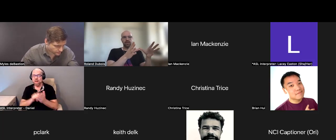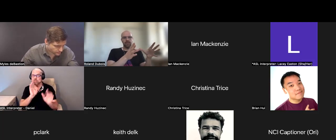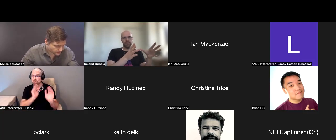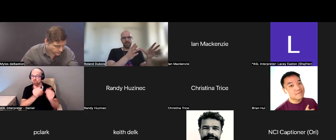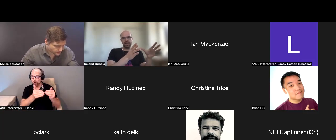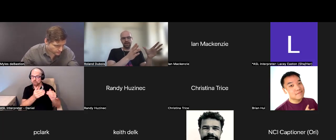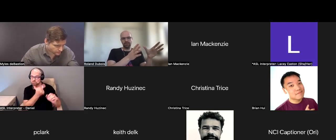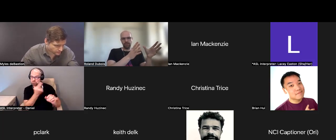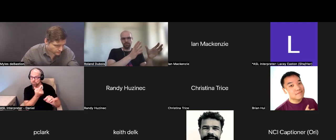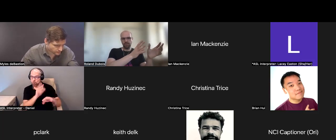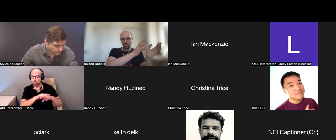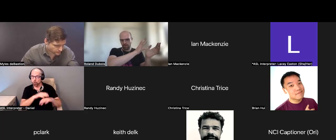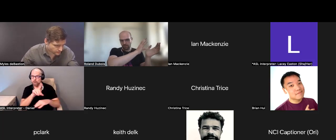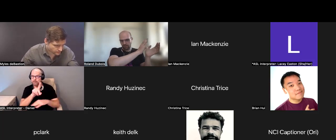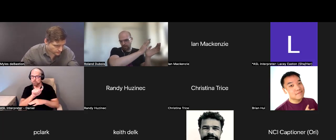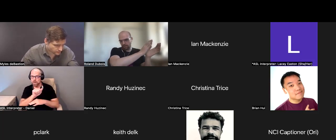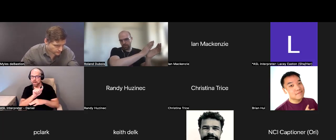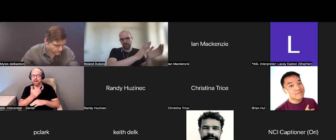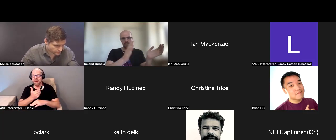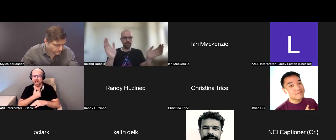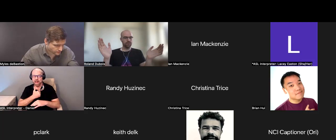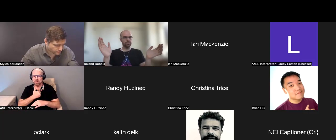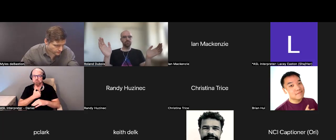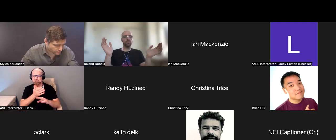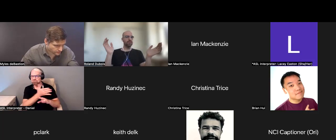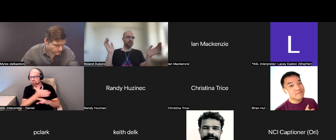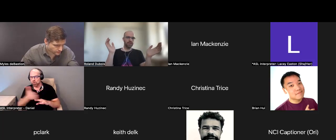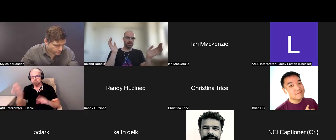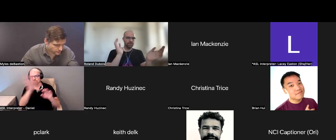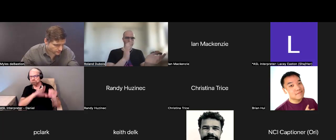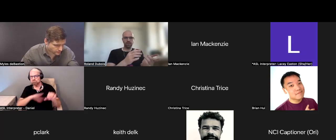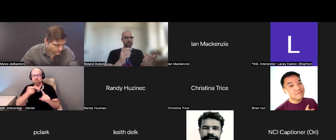and have people with all -- across the entire spectrum? From Visual,